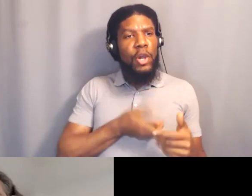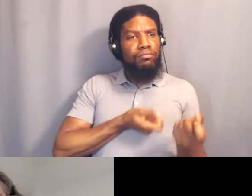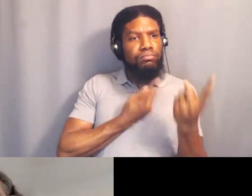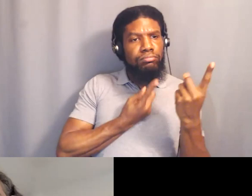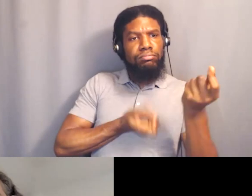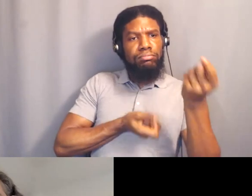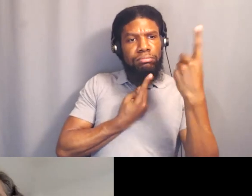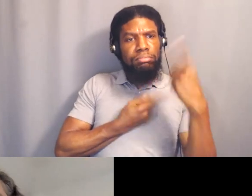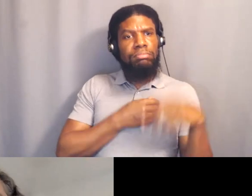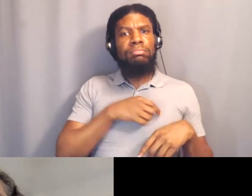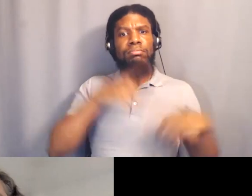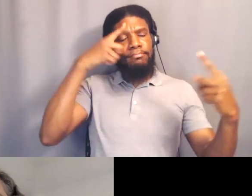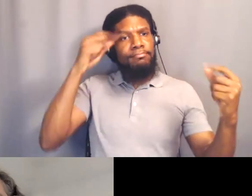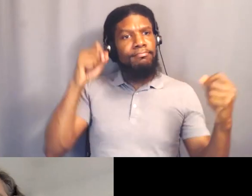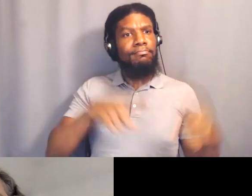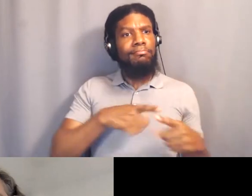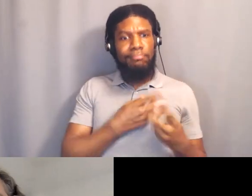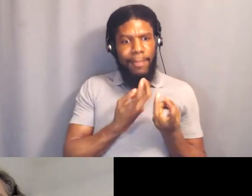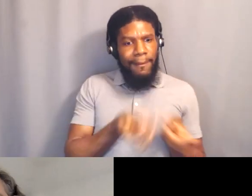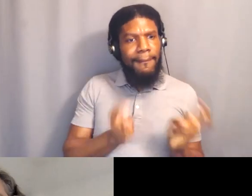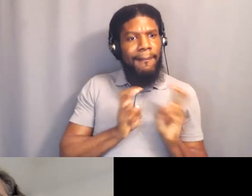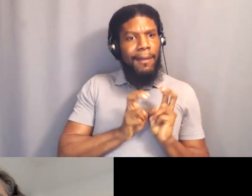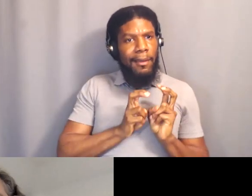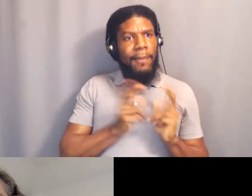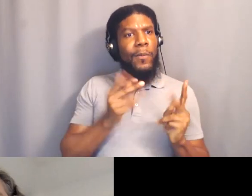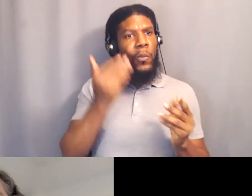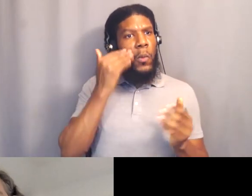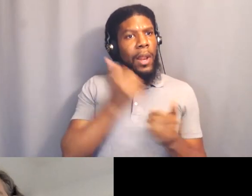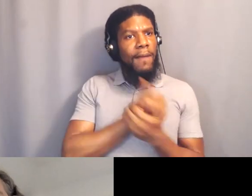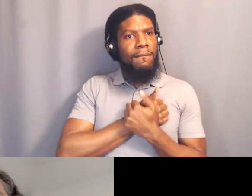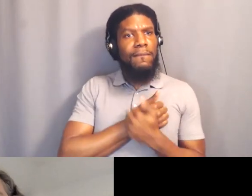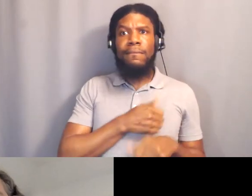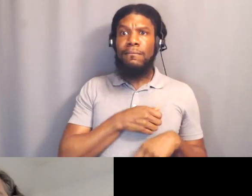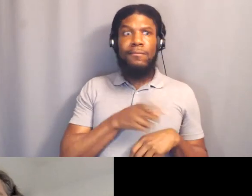each one of those conversations is a seed. And so now I'm tearing up.